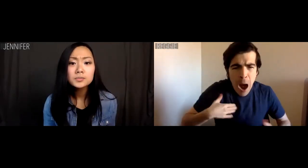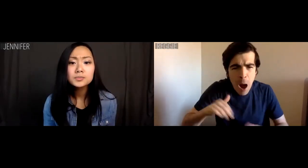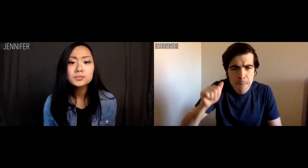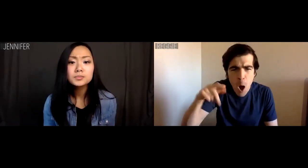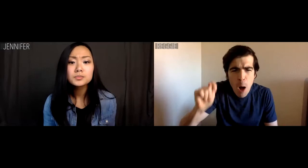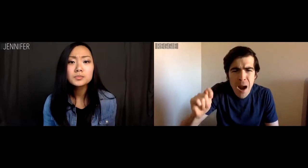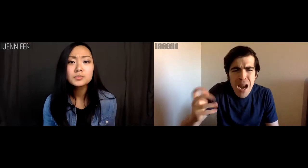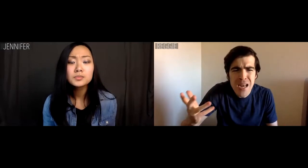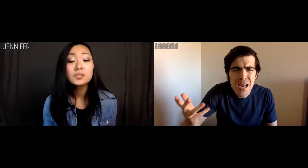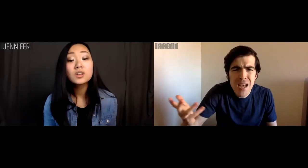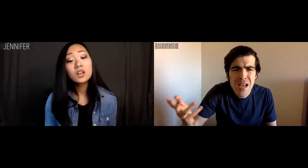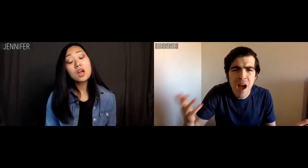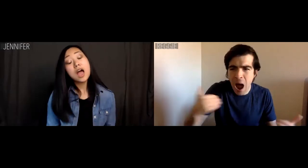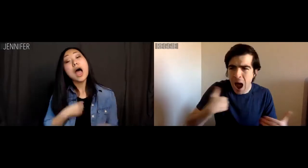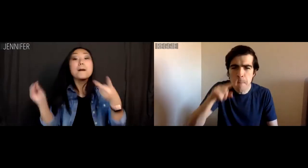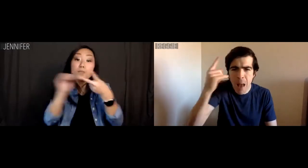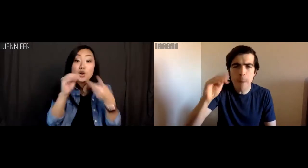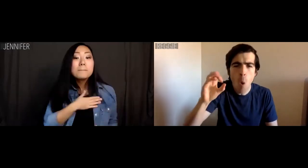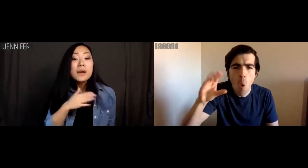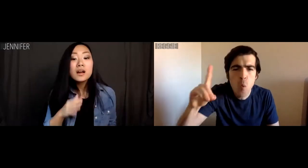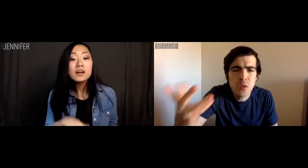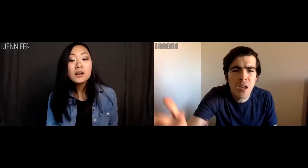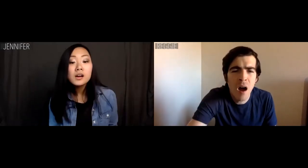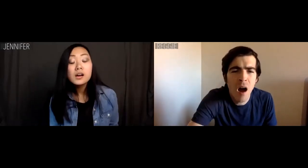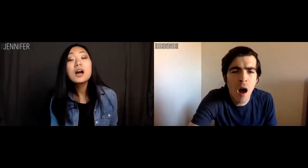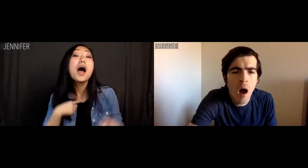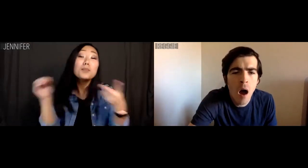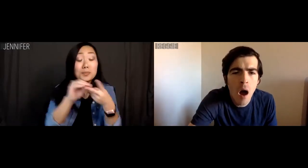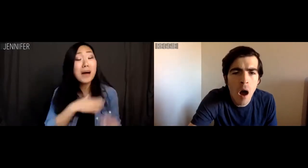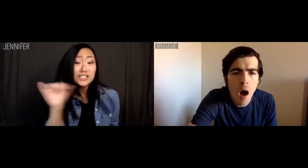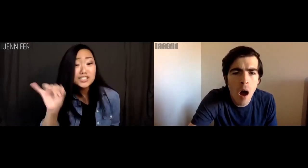Reggie: So? my apartment had black mold. Jennifer: I put you on my insurance.